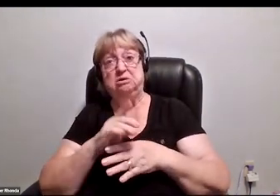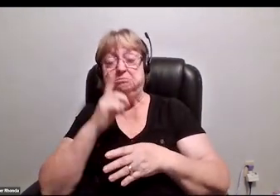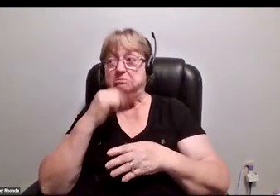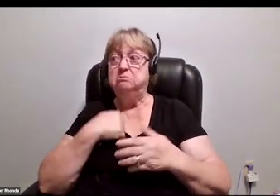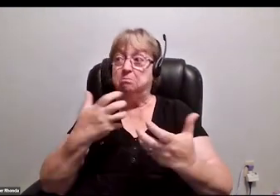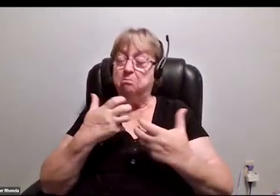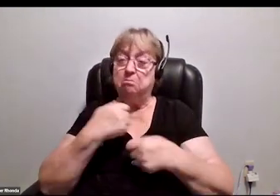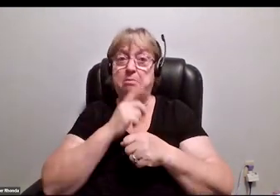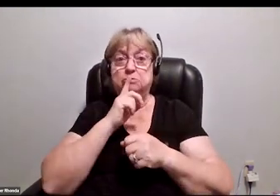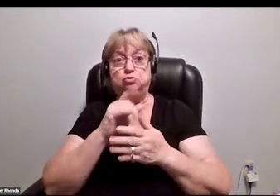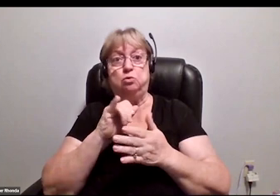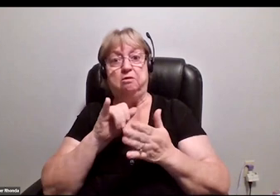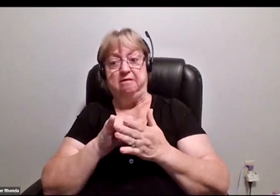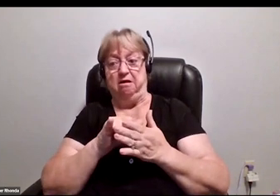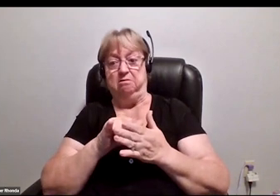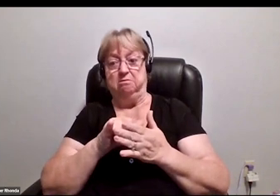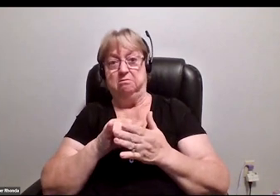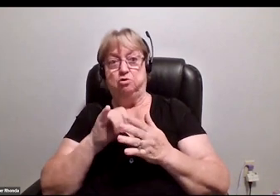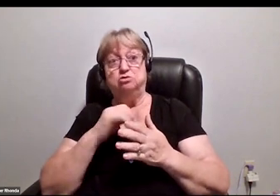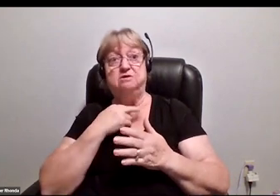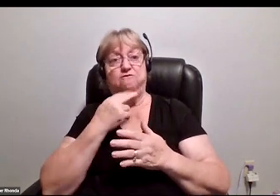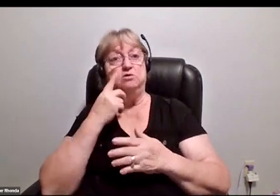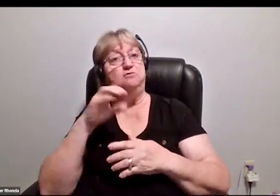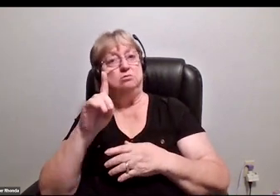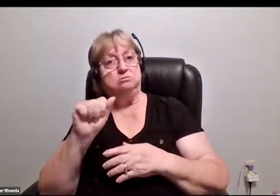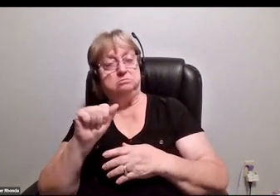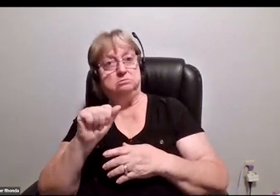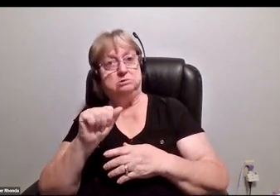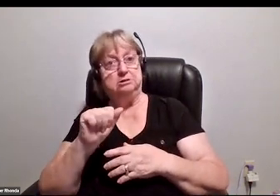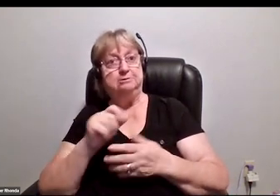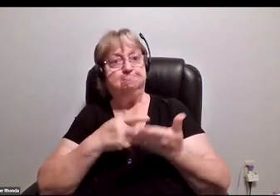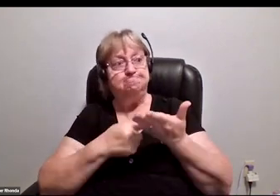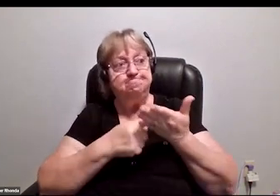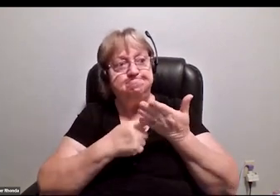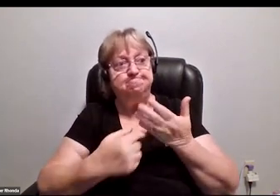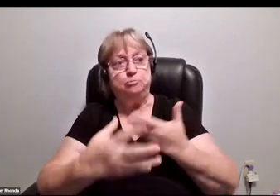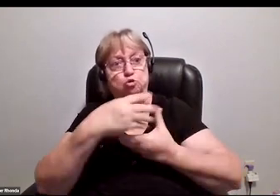to make sure that there's a voice with disability talking about inclusion and access at that level,